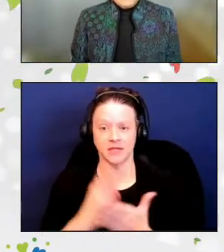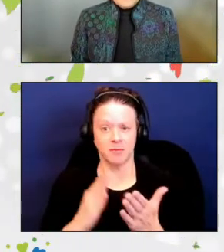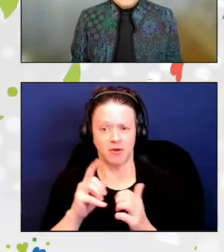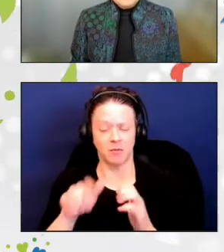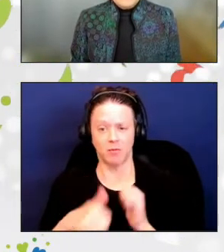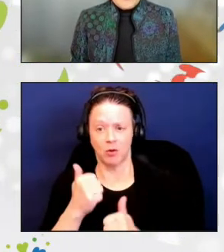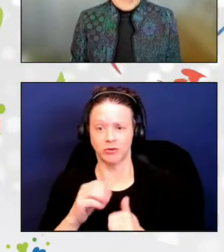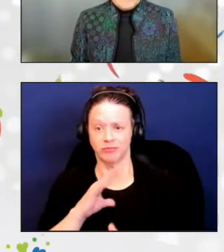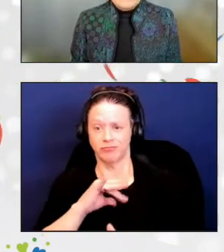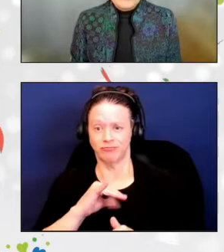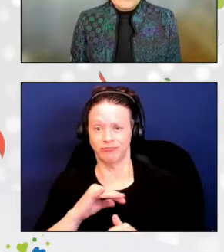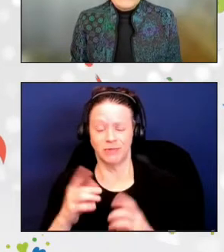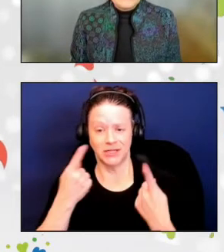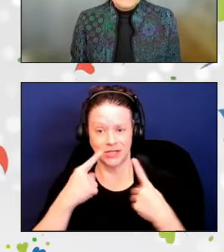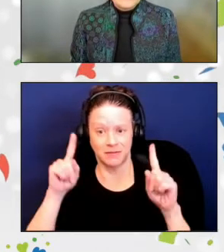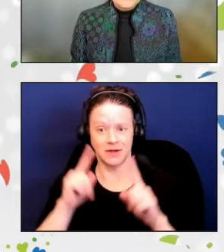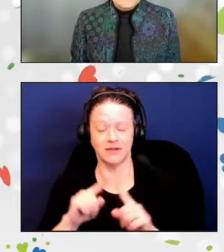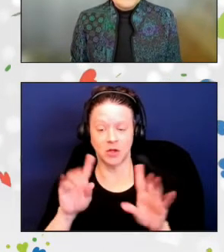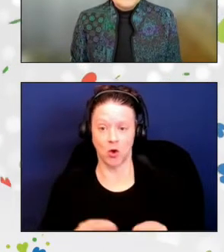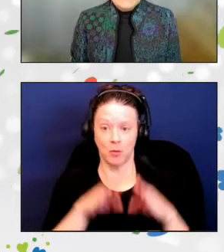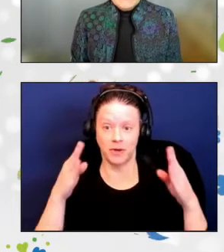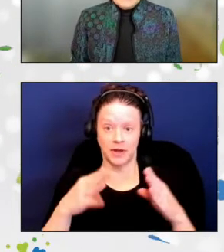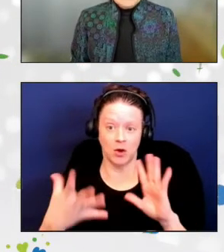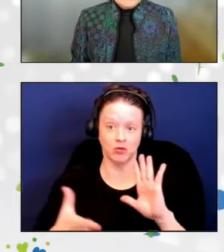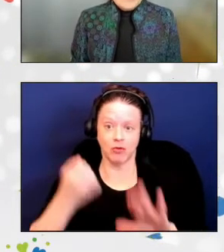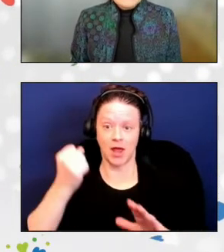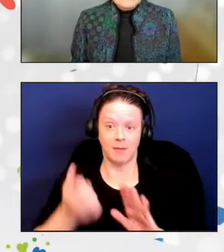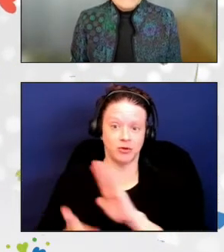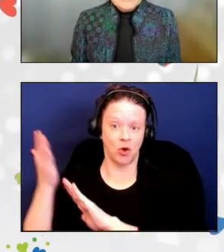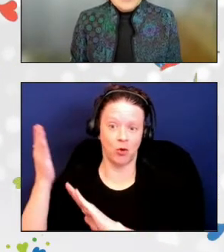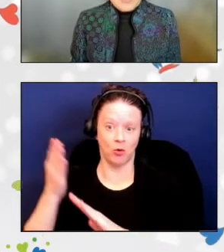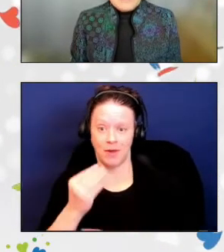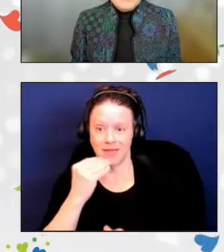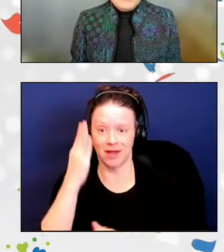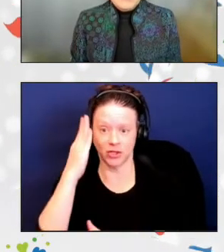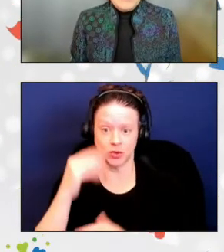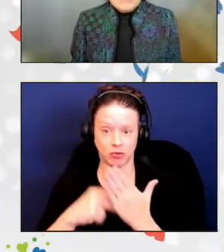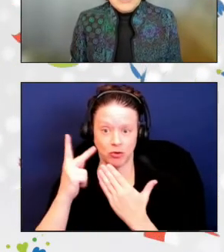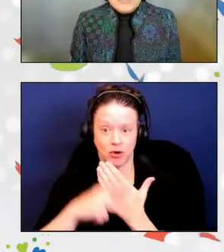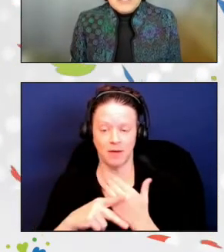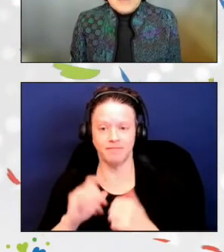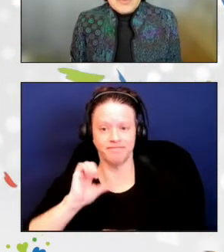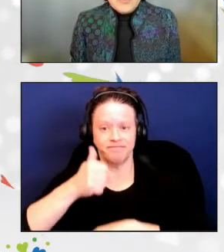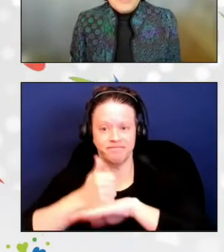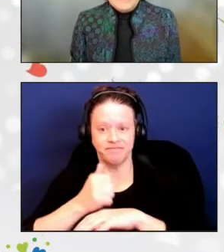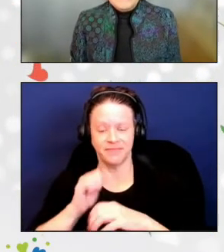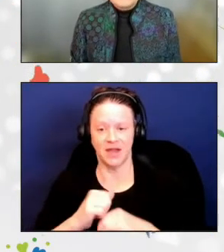opening a grab and go lunch program, implementing a food truck to bring culturally appropriate meals